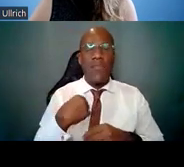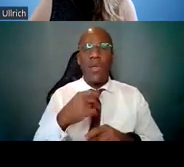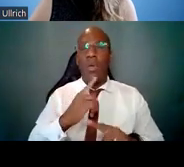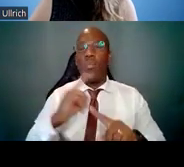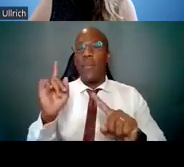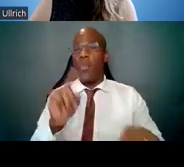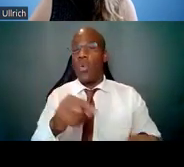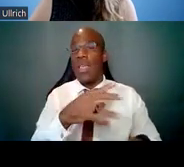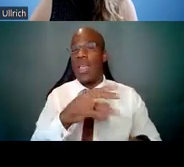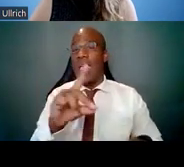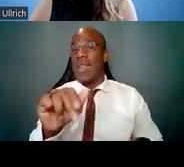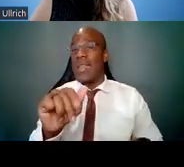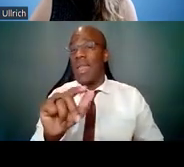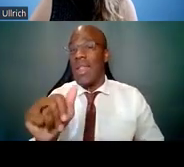that you might want to take a look at.